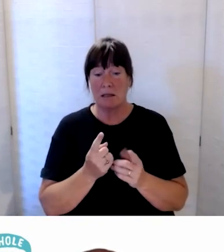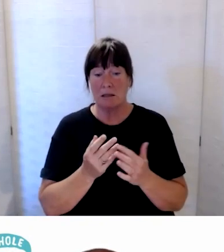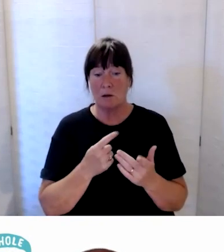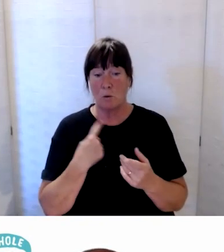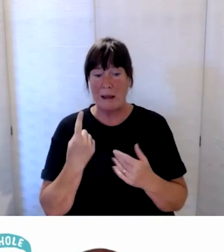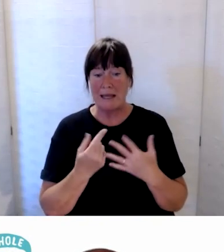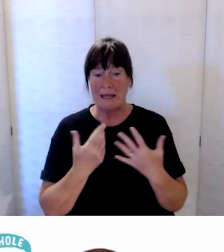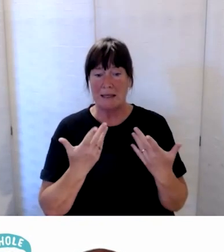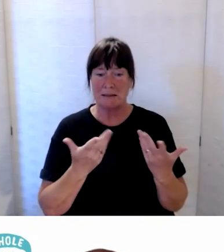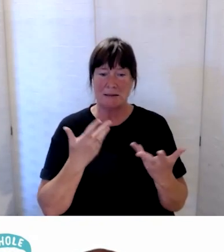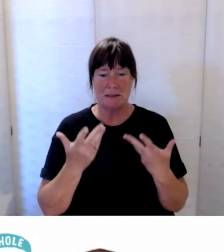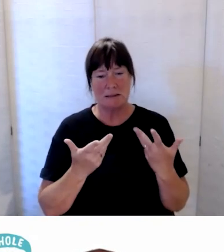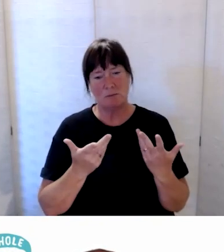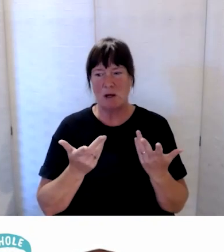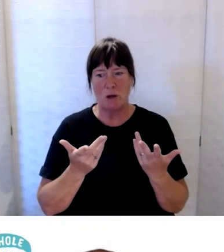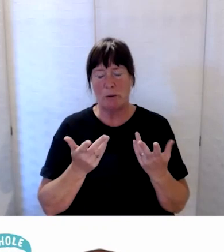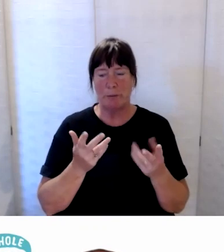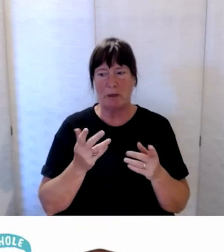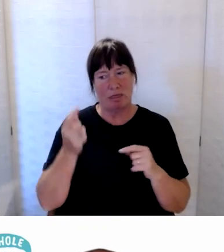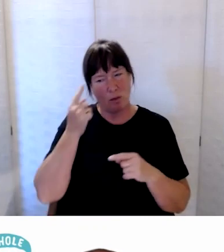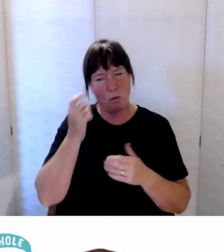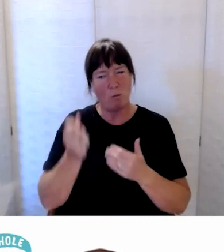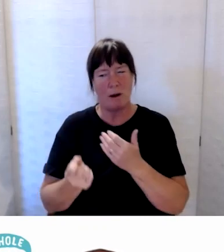sort of naturally expected and saw was people’s equipment